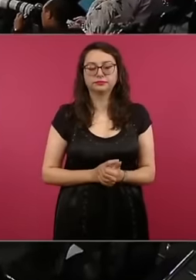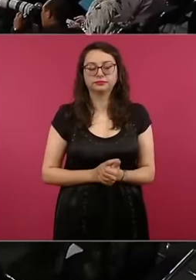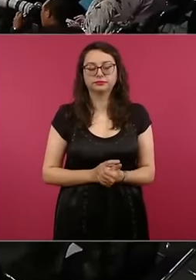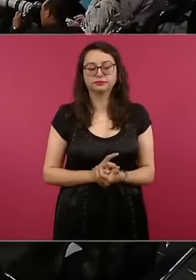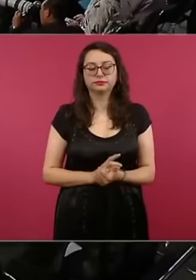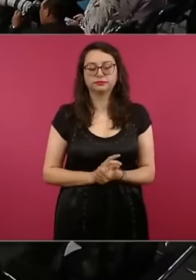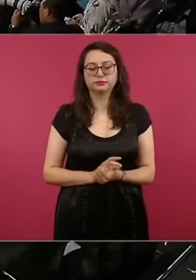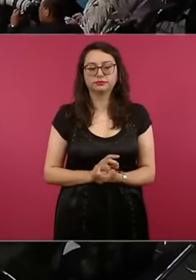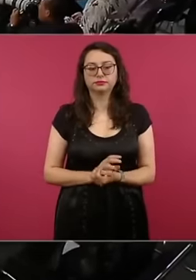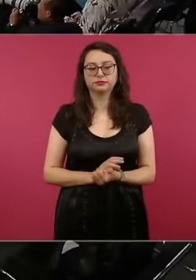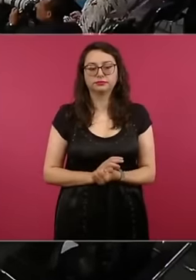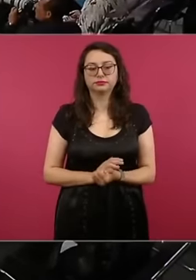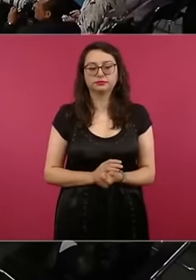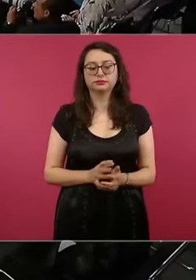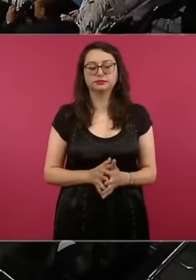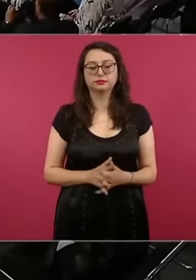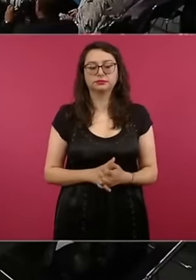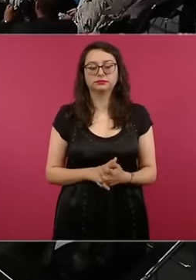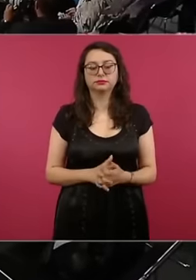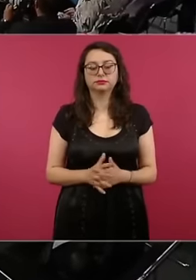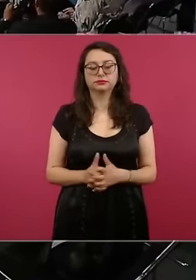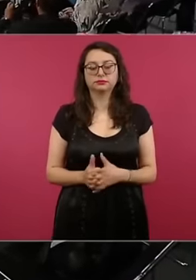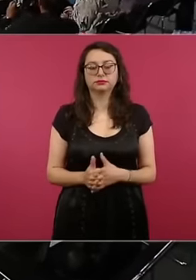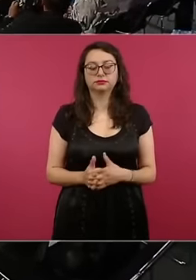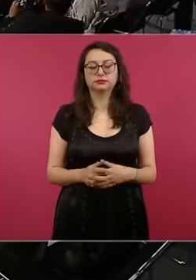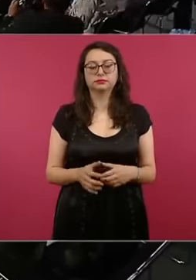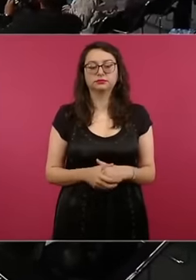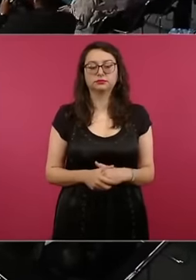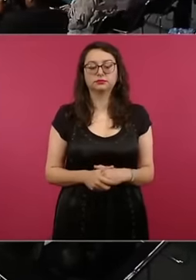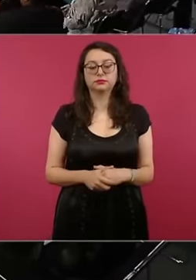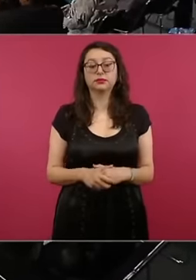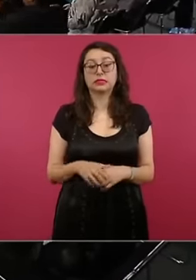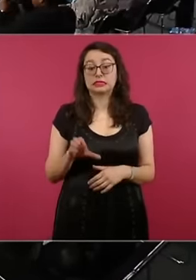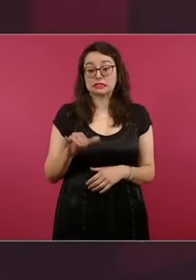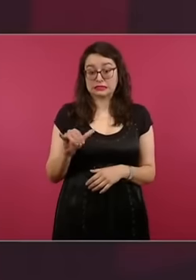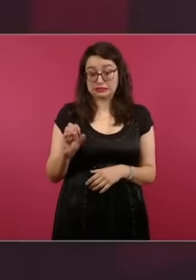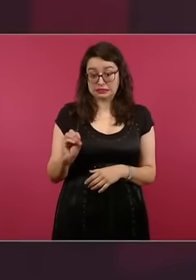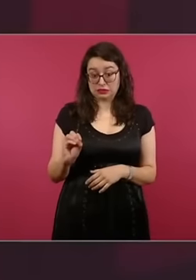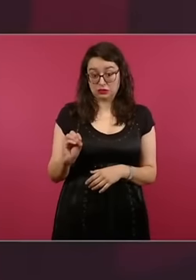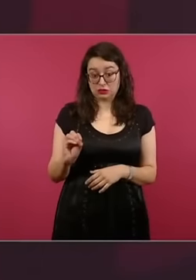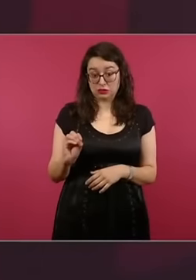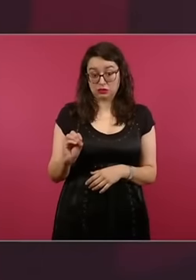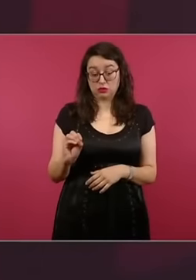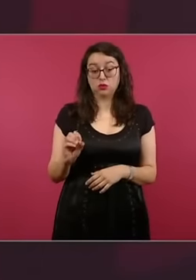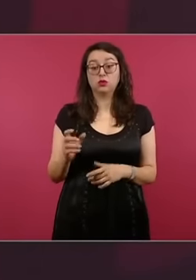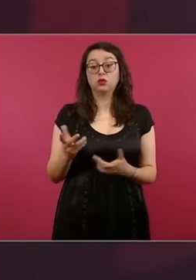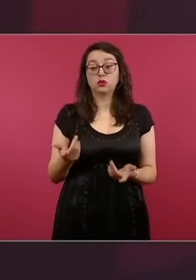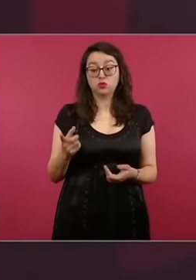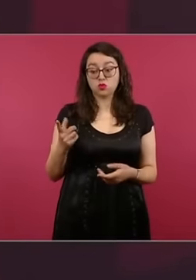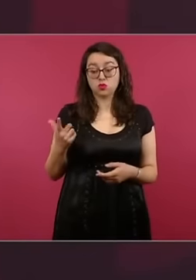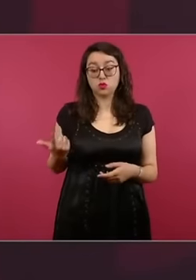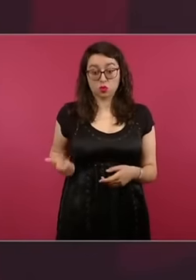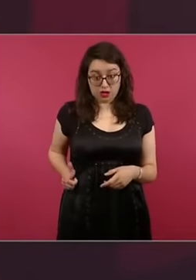In the east, yes, in the coo, which is an optical research center in Guanajuato, there are